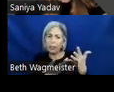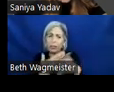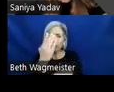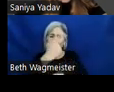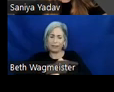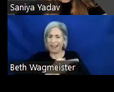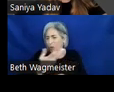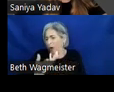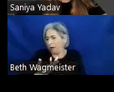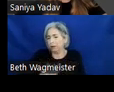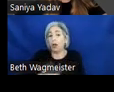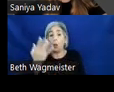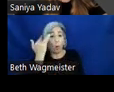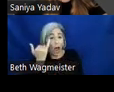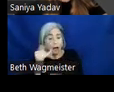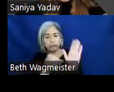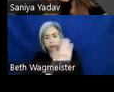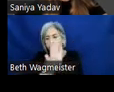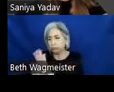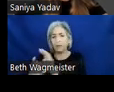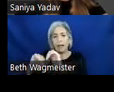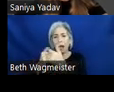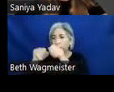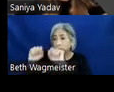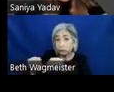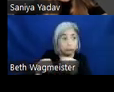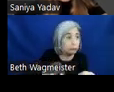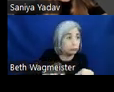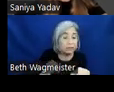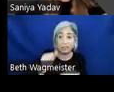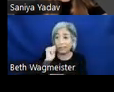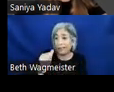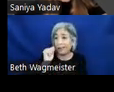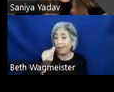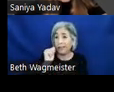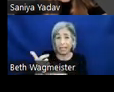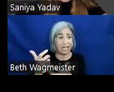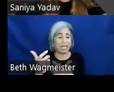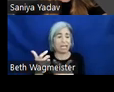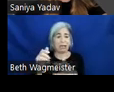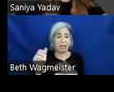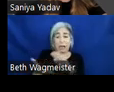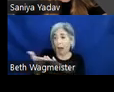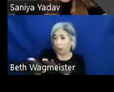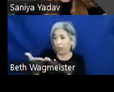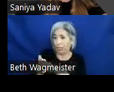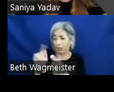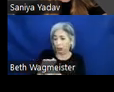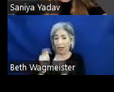This way we can identify how their capabilities and daily obstacles translate into our component selection and design.